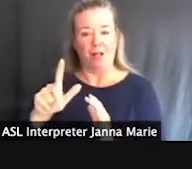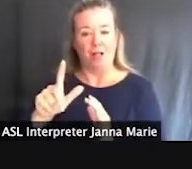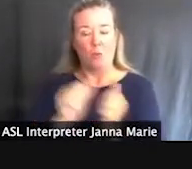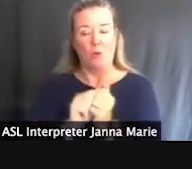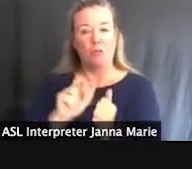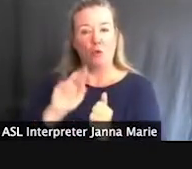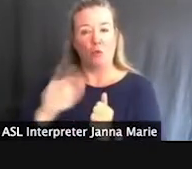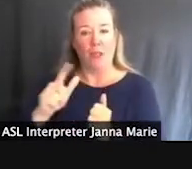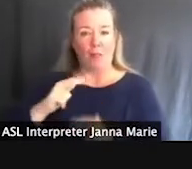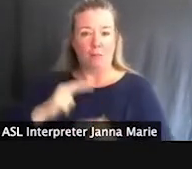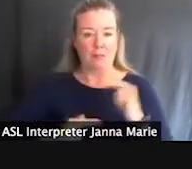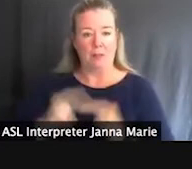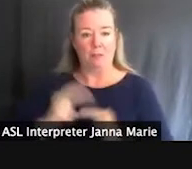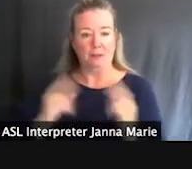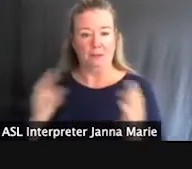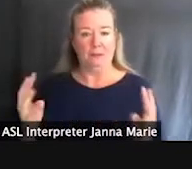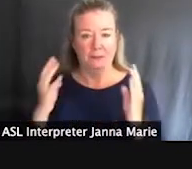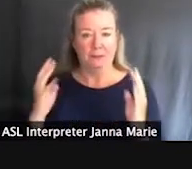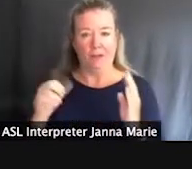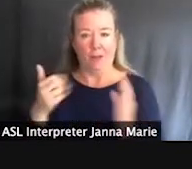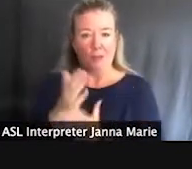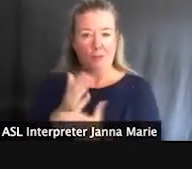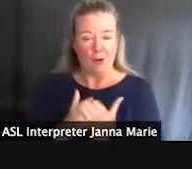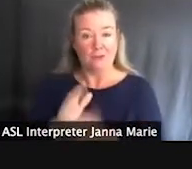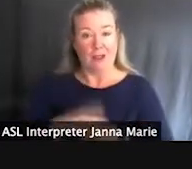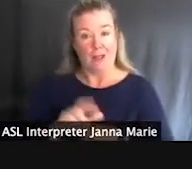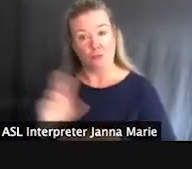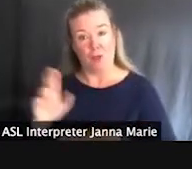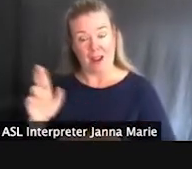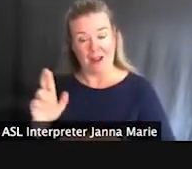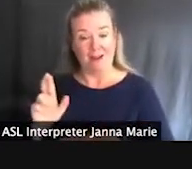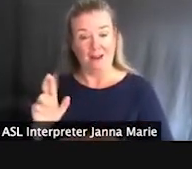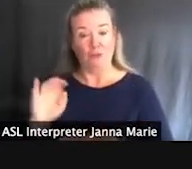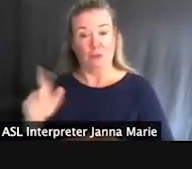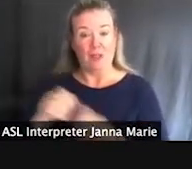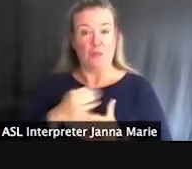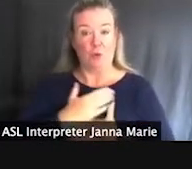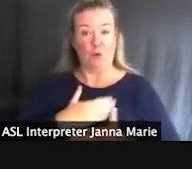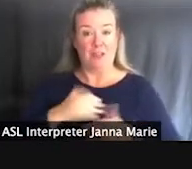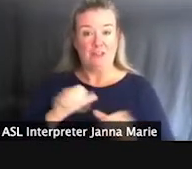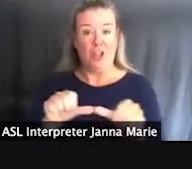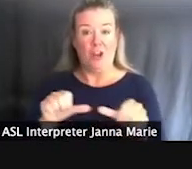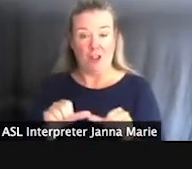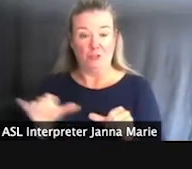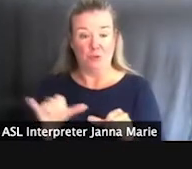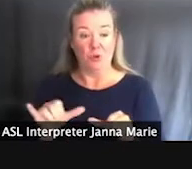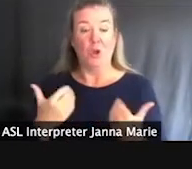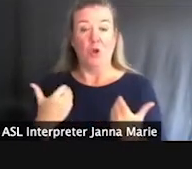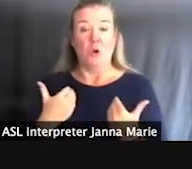other components there. And on the right, is a trail at the recreation area where we had to basically, traverse some